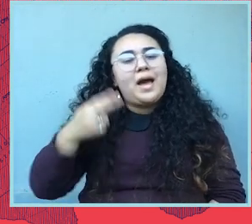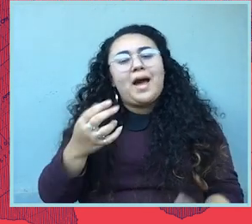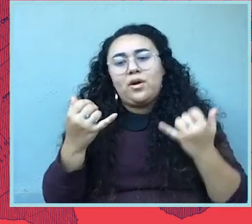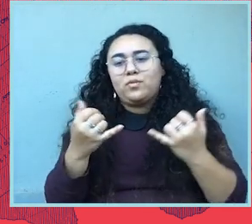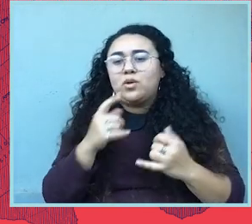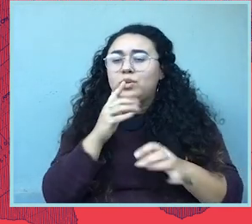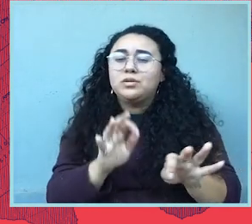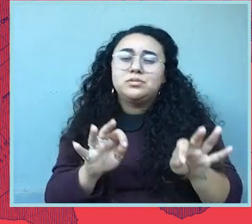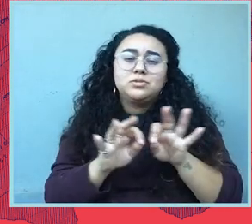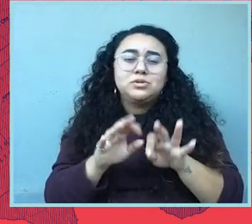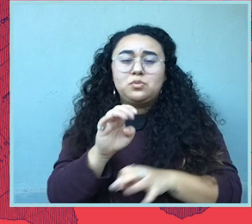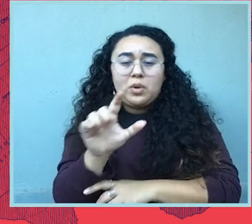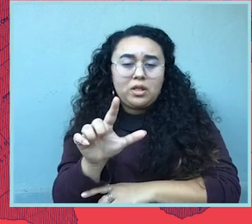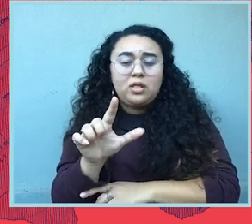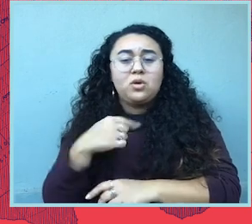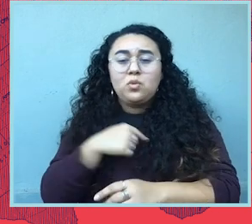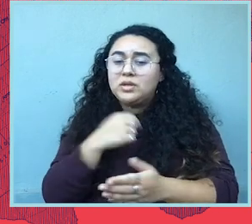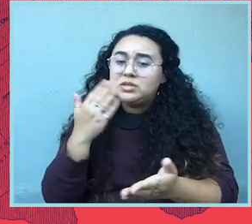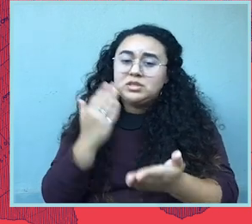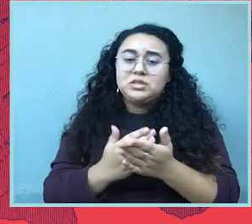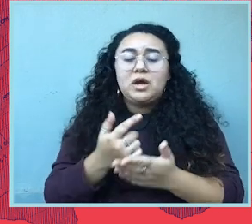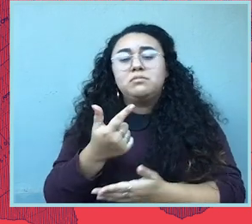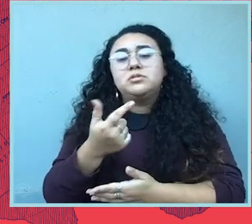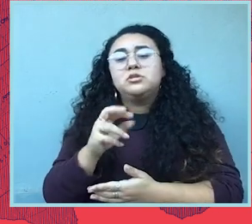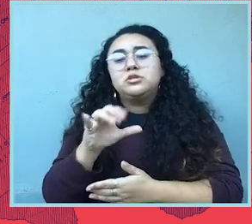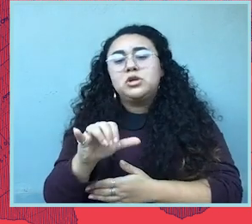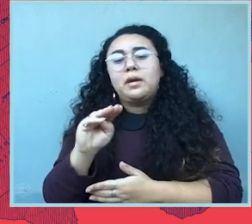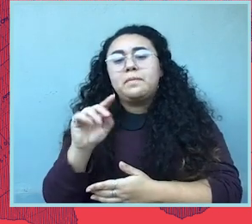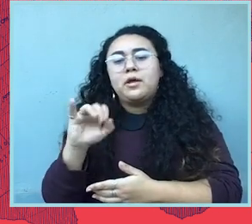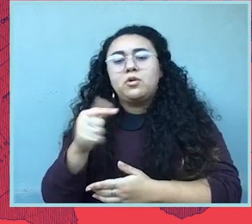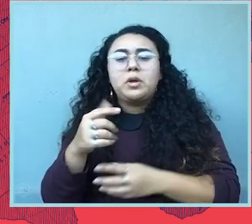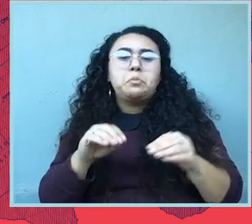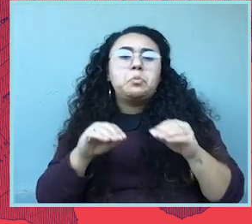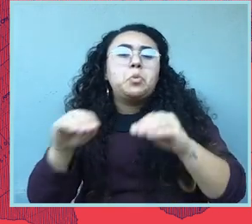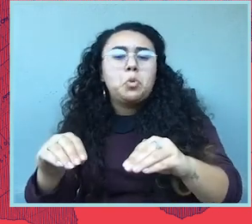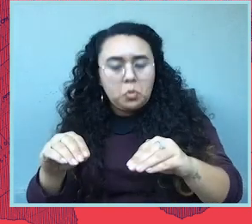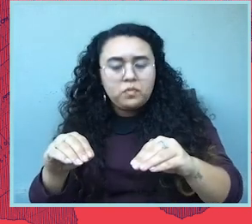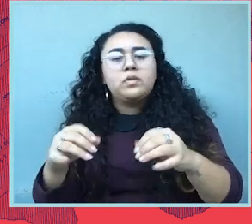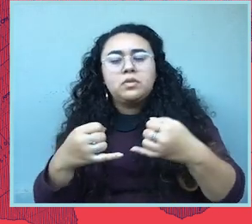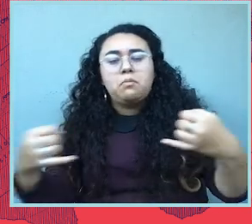It's really, really critical that we stop gerrymandering and we ensure that maps are